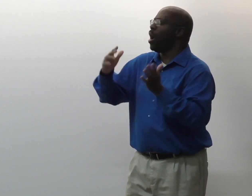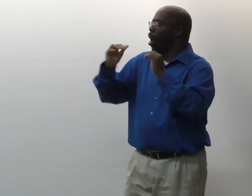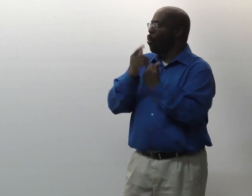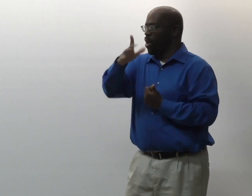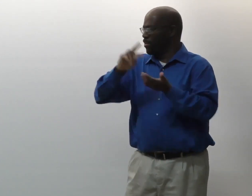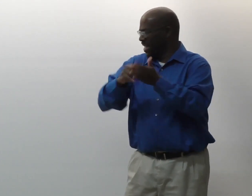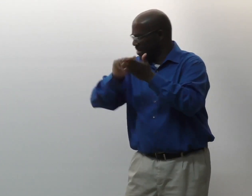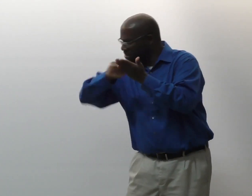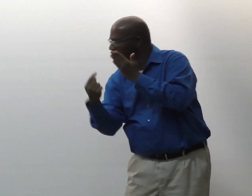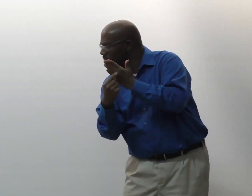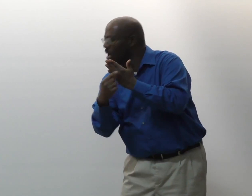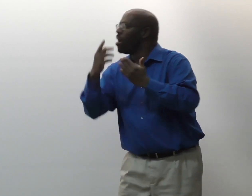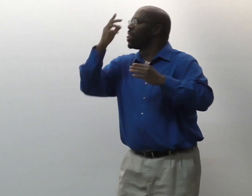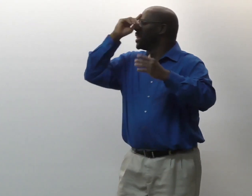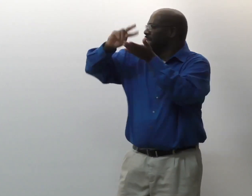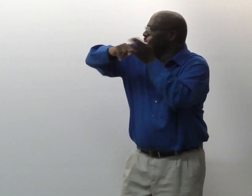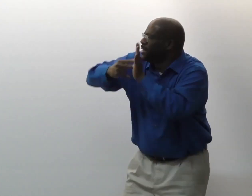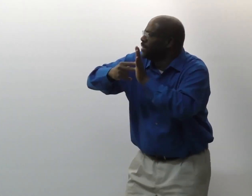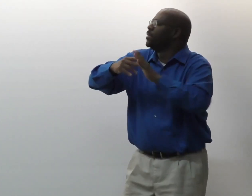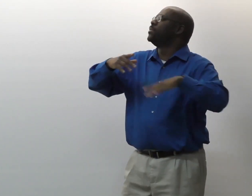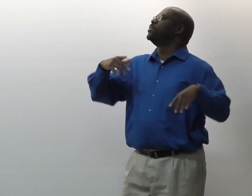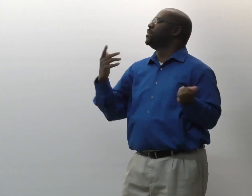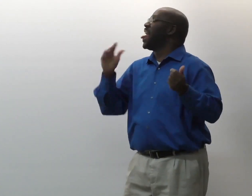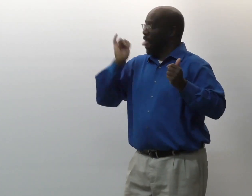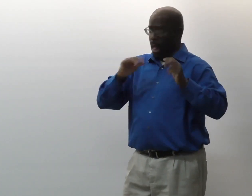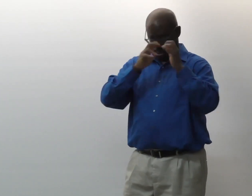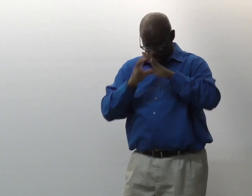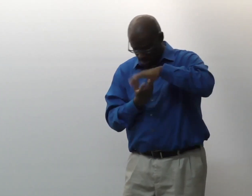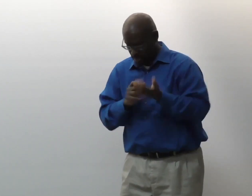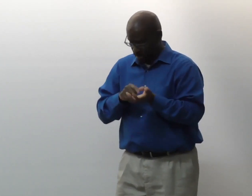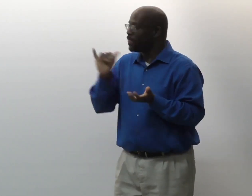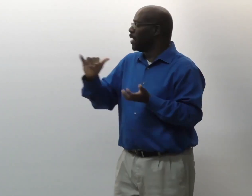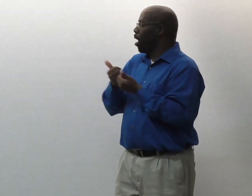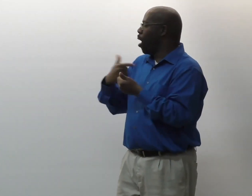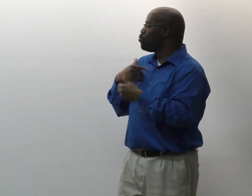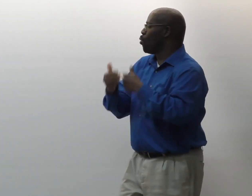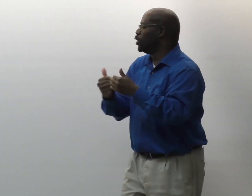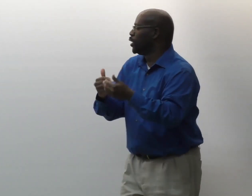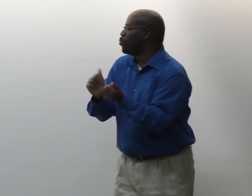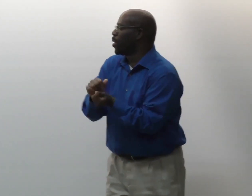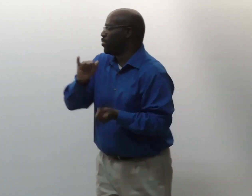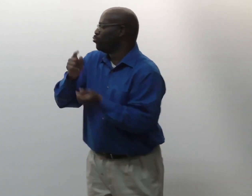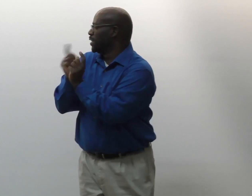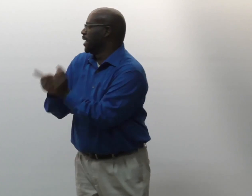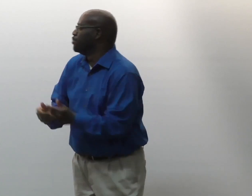all of the meanings and the metaphors and all the intent. And then when I look at all that,